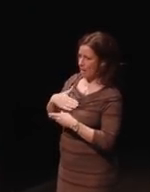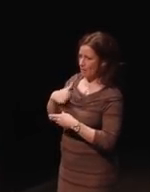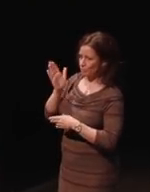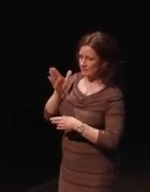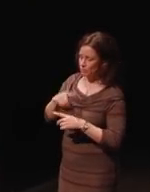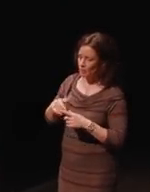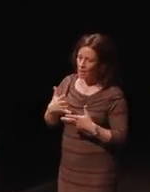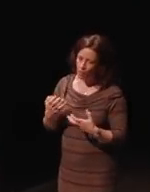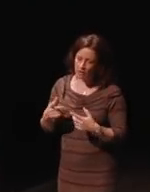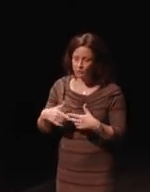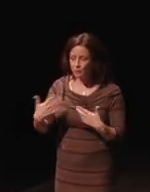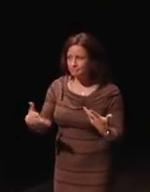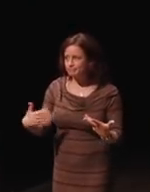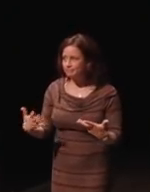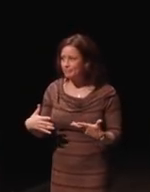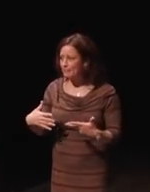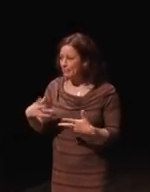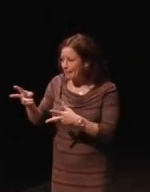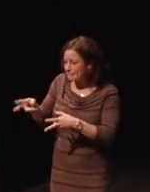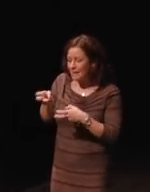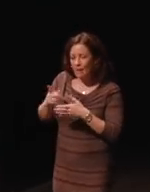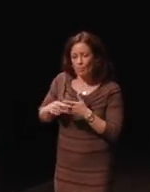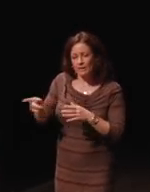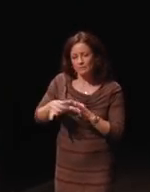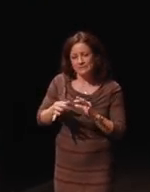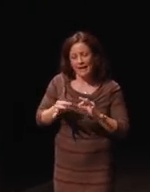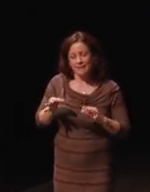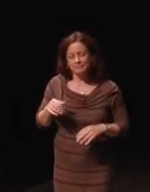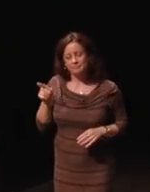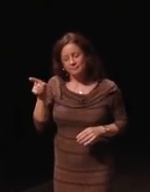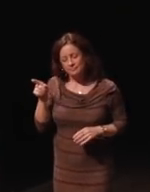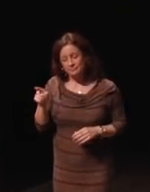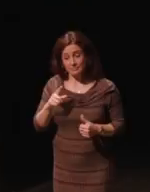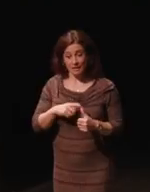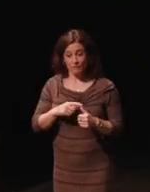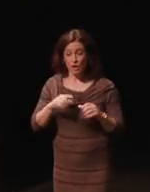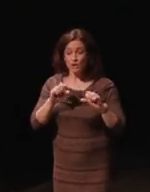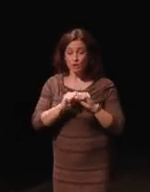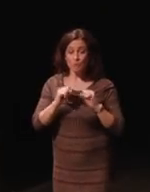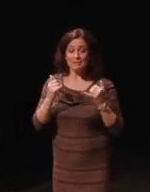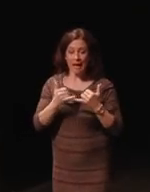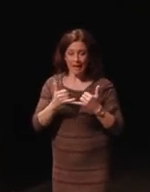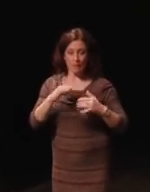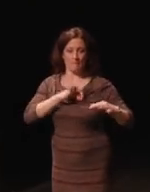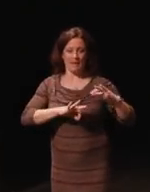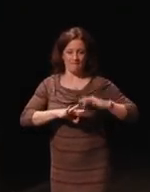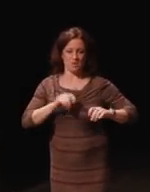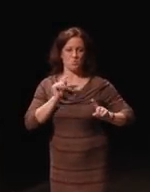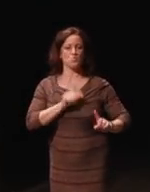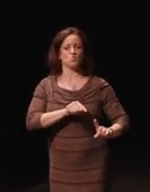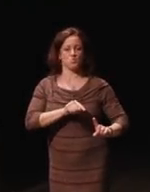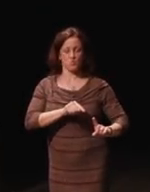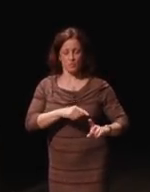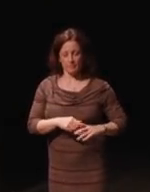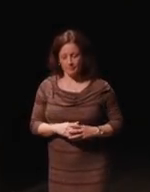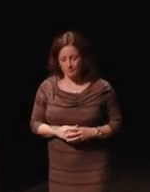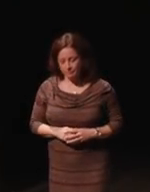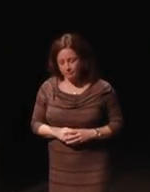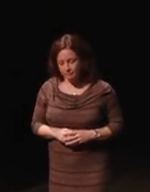wanted to pick up on what Ian said. First of all, the societal benefit. A lot of times people think gaming,